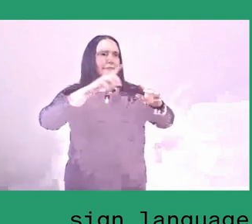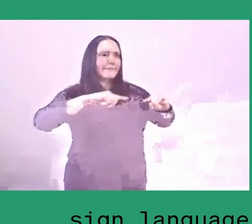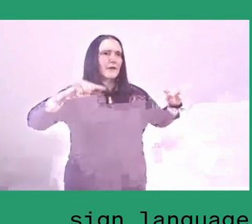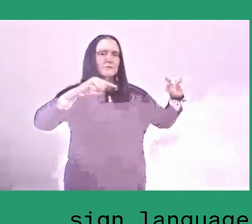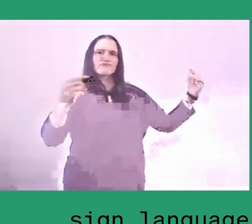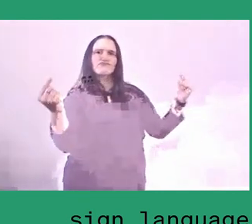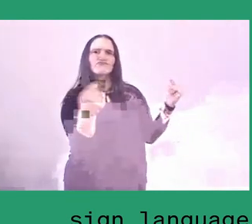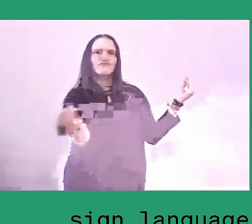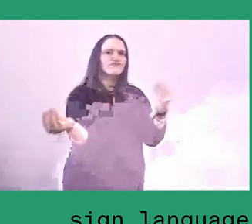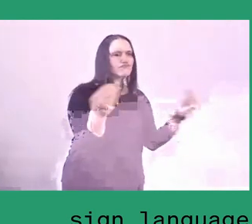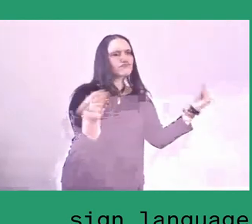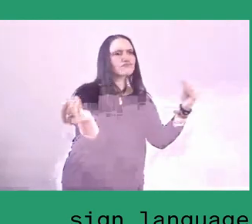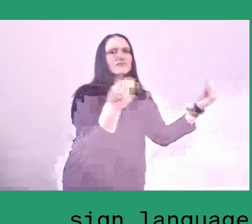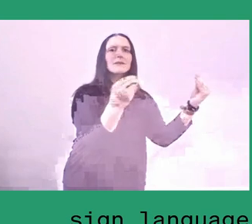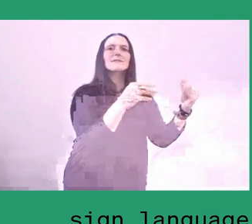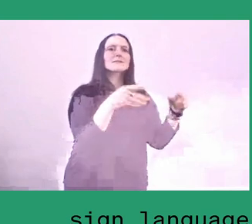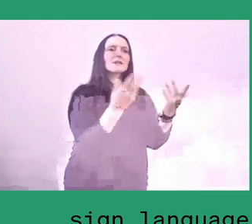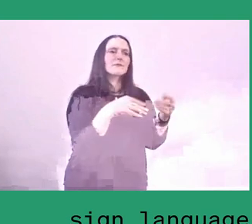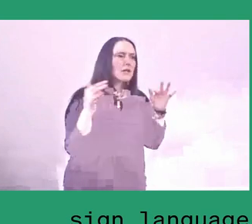in this lumbung initiative. Thank you.